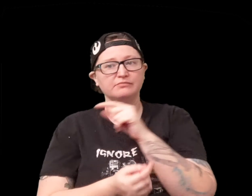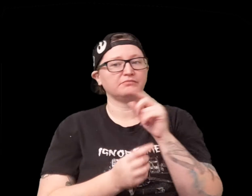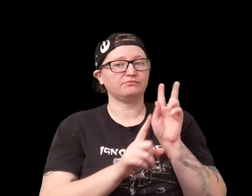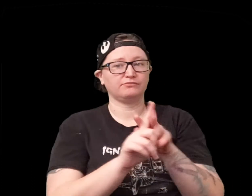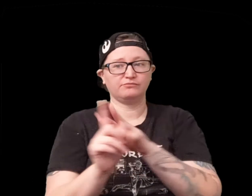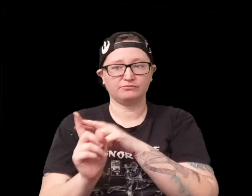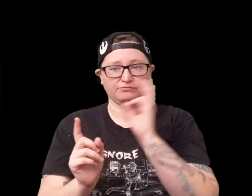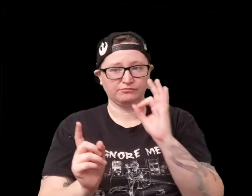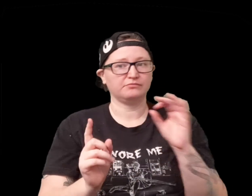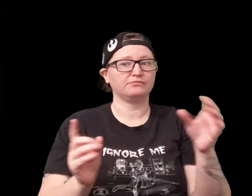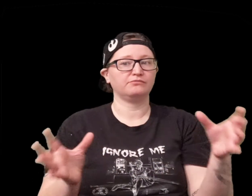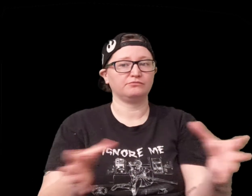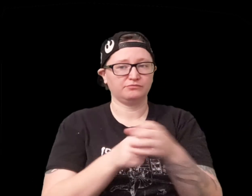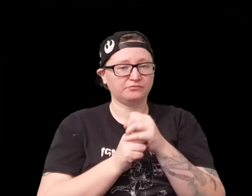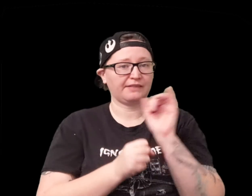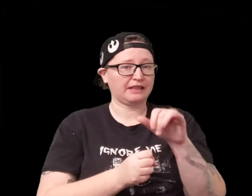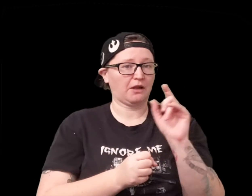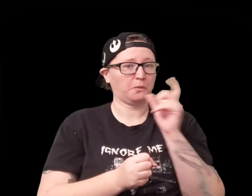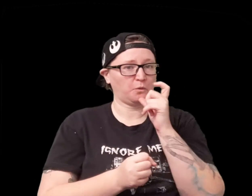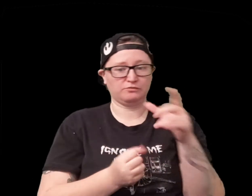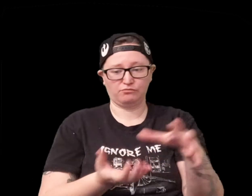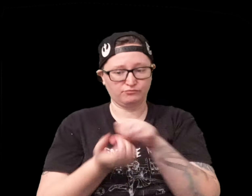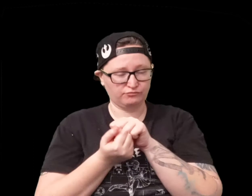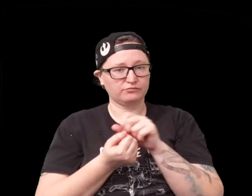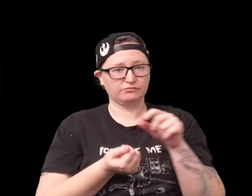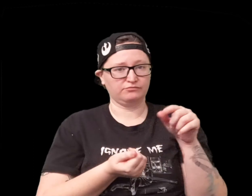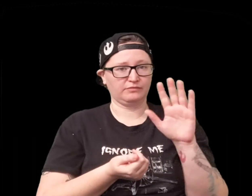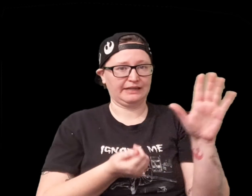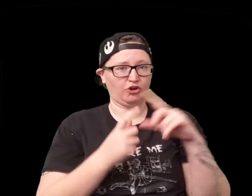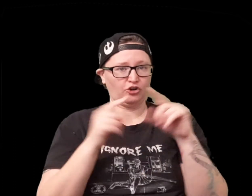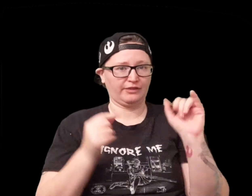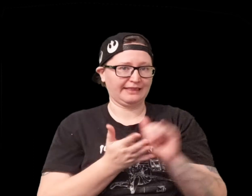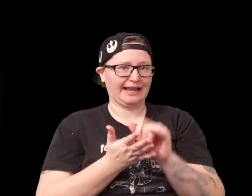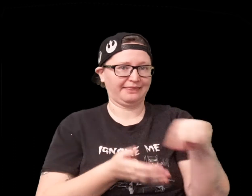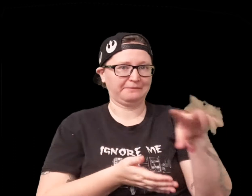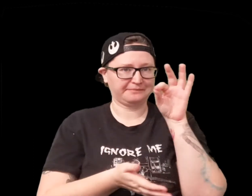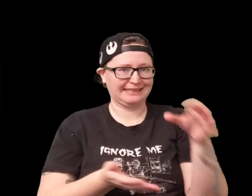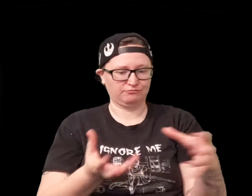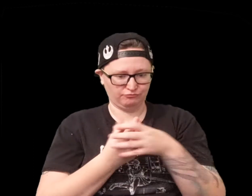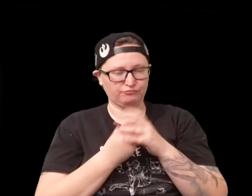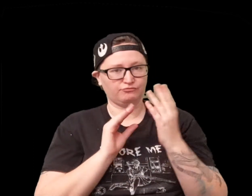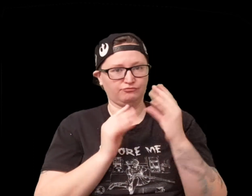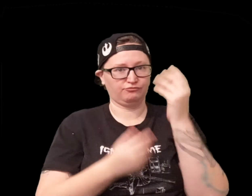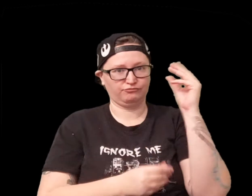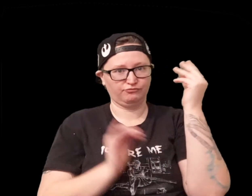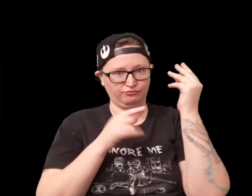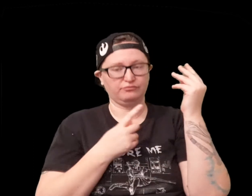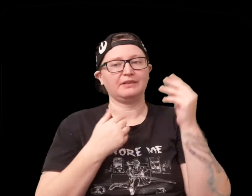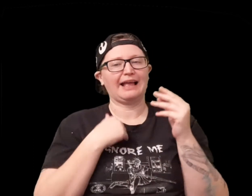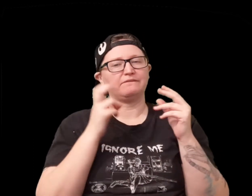person takes a card they each get one and then somebody takes all the cards that they picked